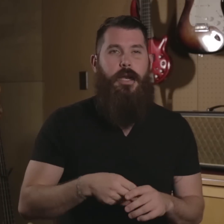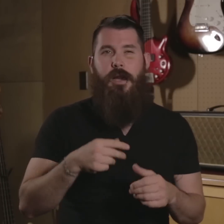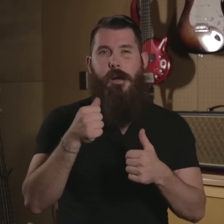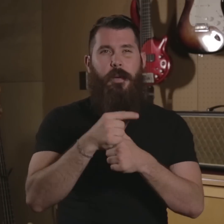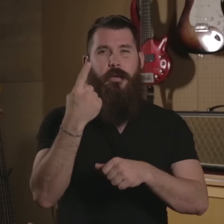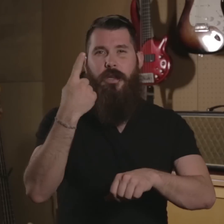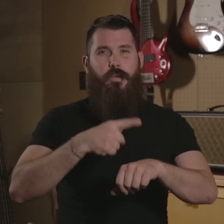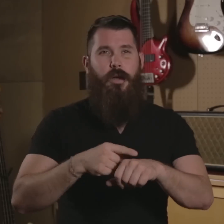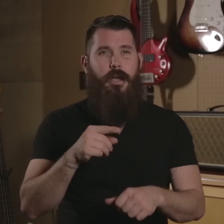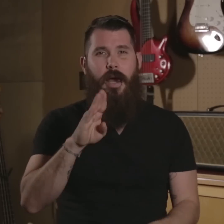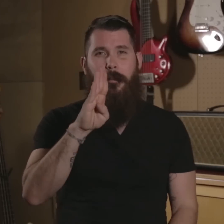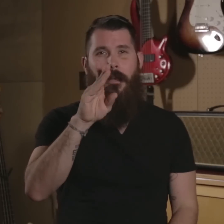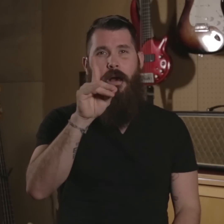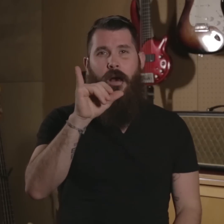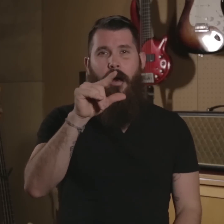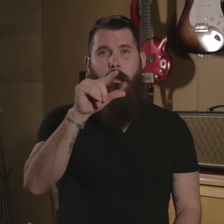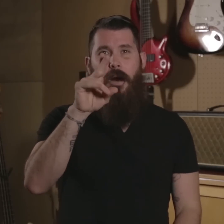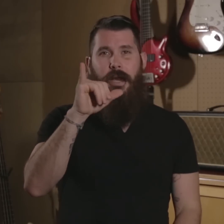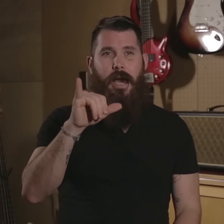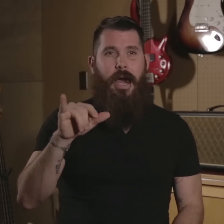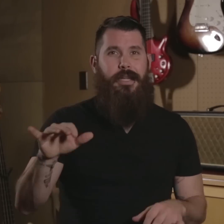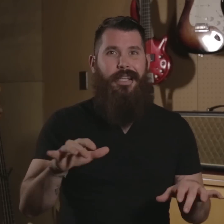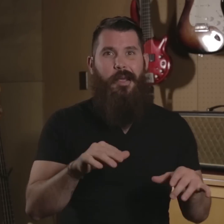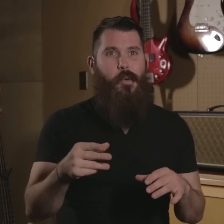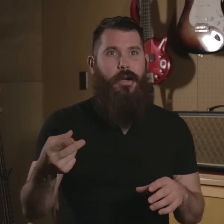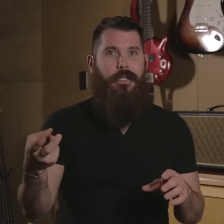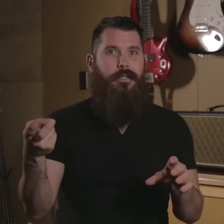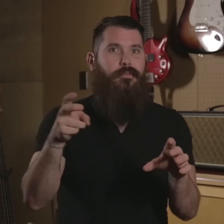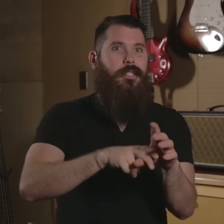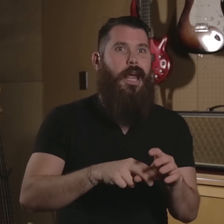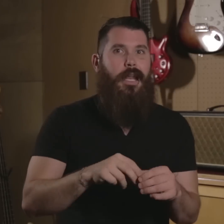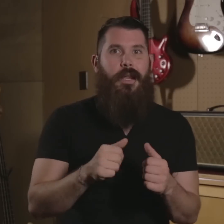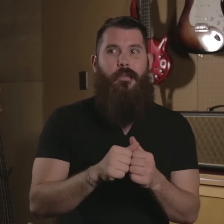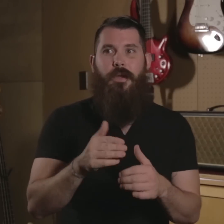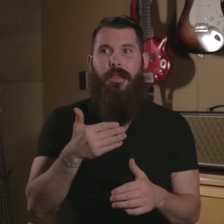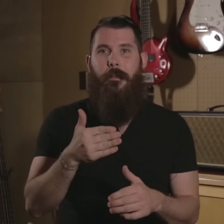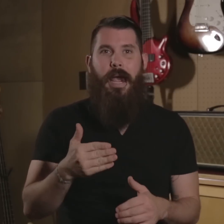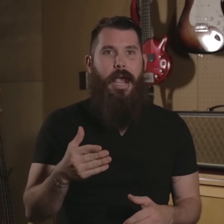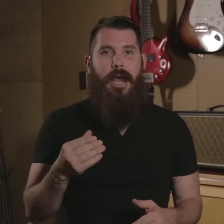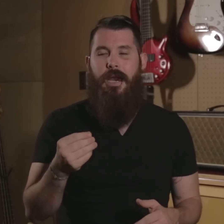I remember this one time Buddy Guy's keyboardist sat in with the band